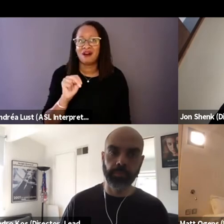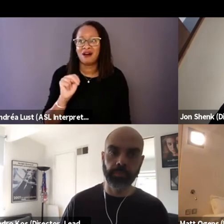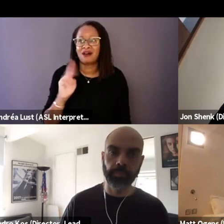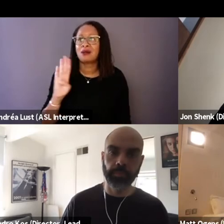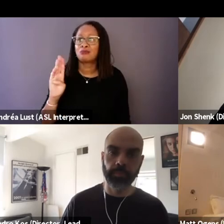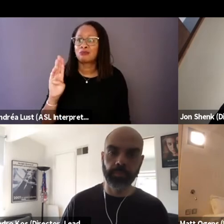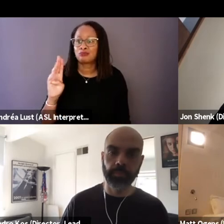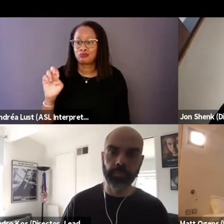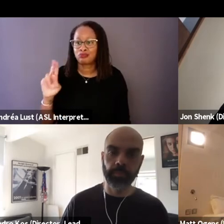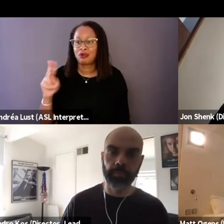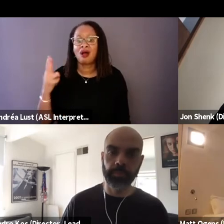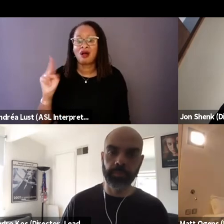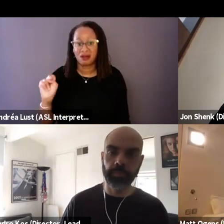and were recruited to the U.S.